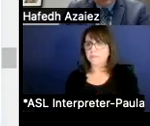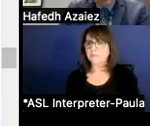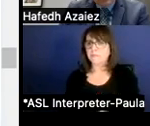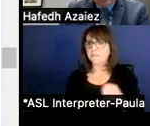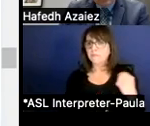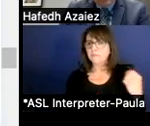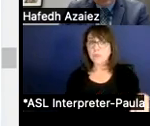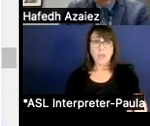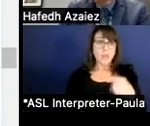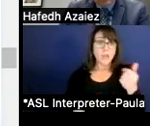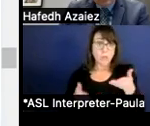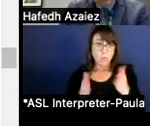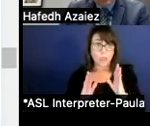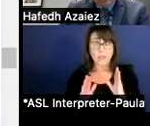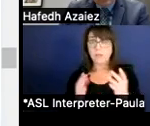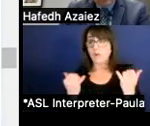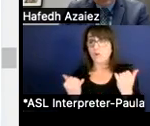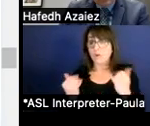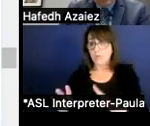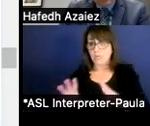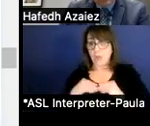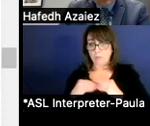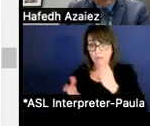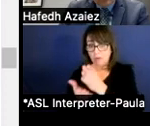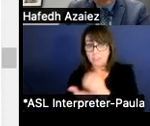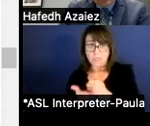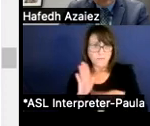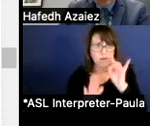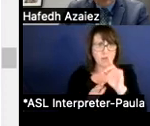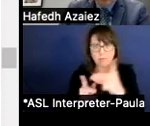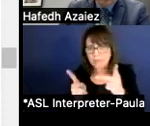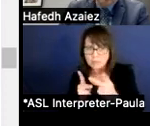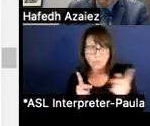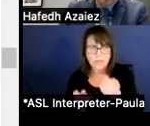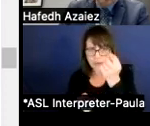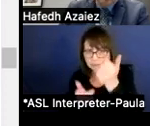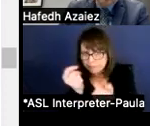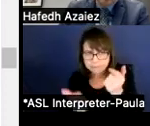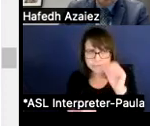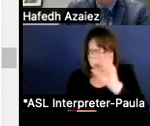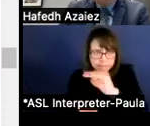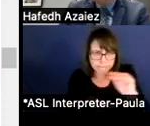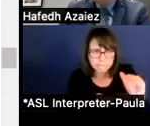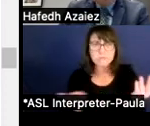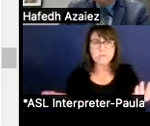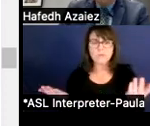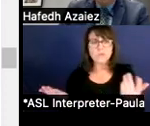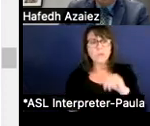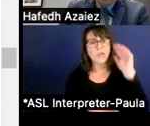to go into your current adopted budget and find cuts and reductions. That way, you will lower the amount of expenses that you expect,